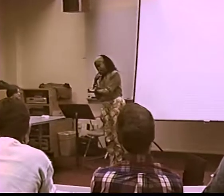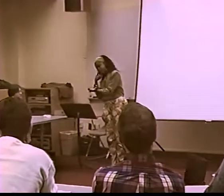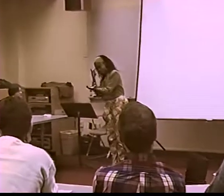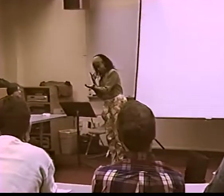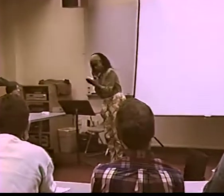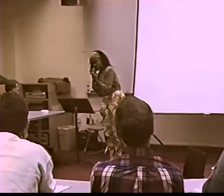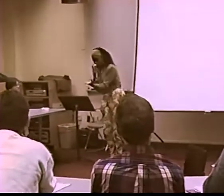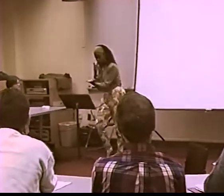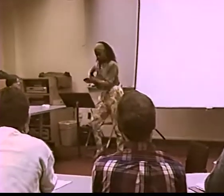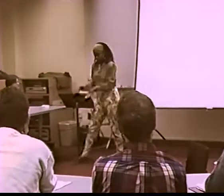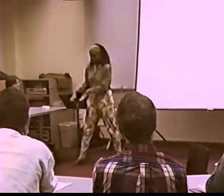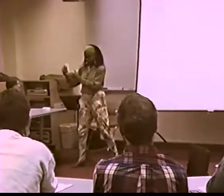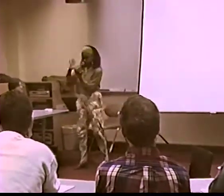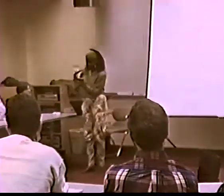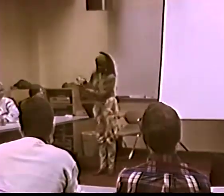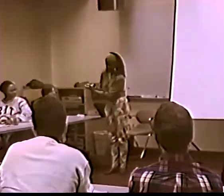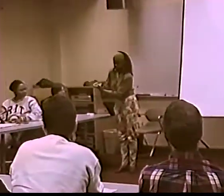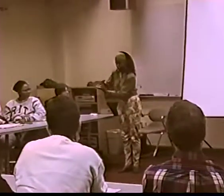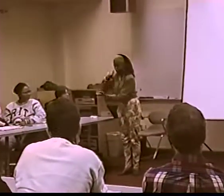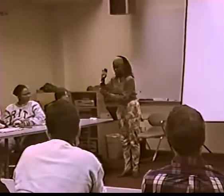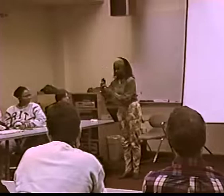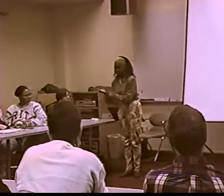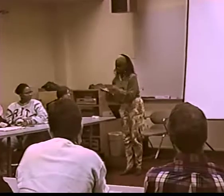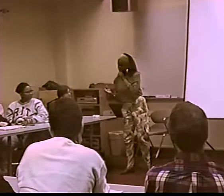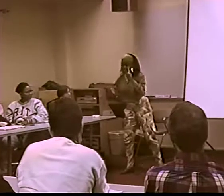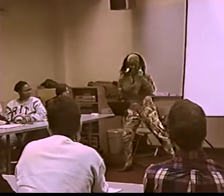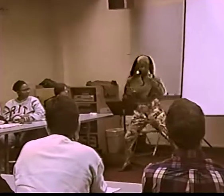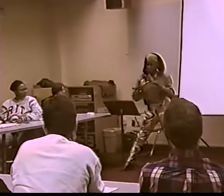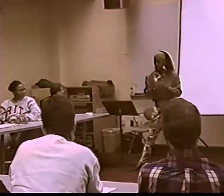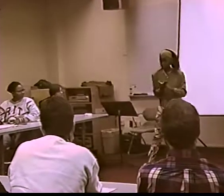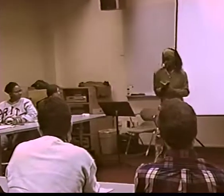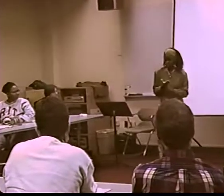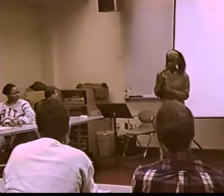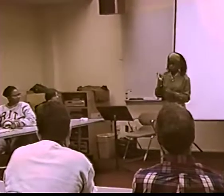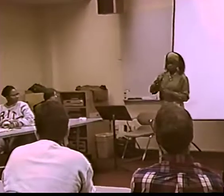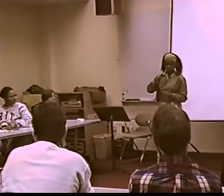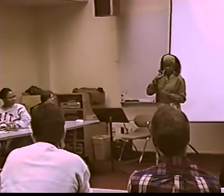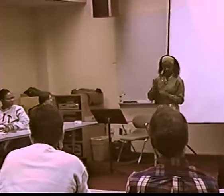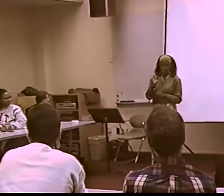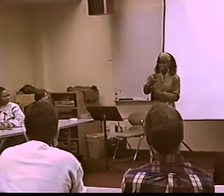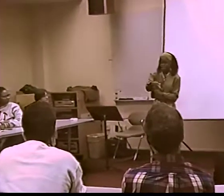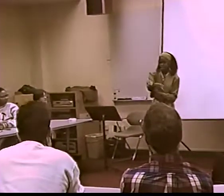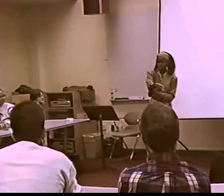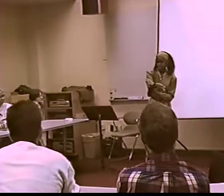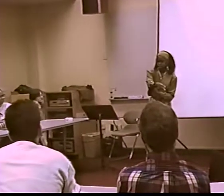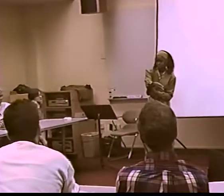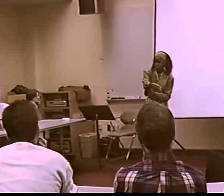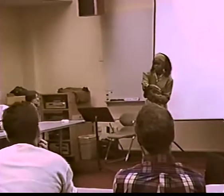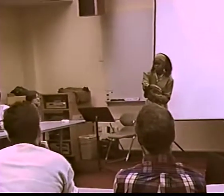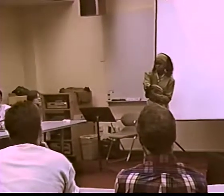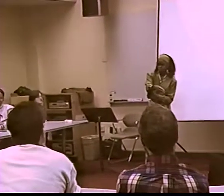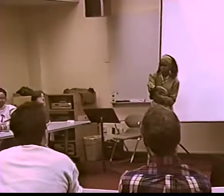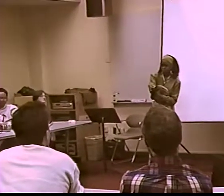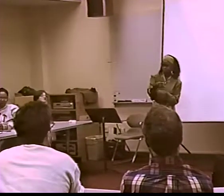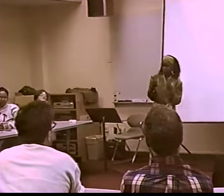I DIDN'T GROW UP AS A BLACK DEAF PERSON. I WAS BLACK. I GREW UP BLACK. I HAD BLACK HEARING PARENTS.